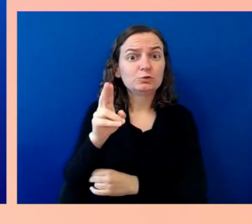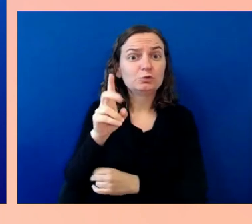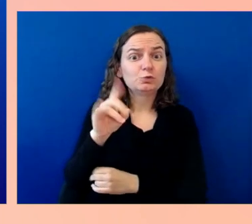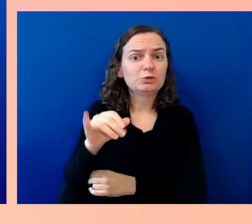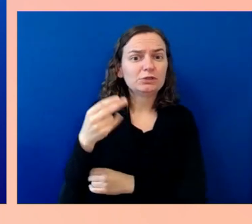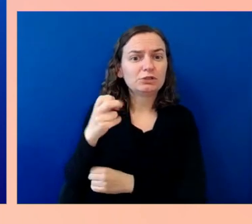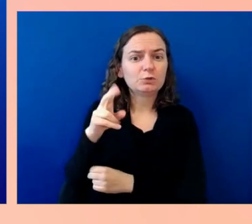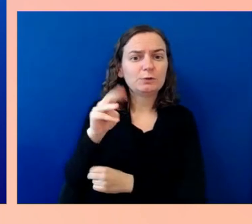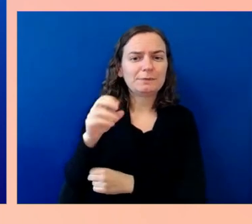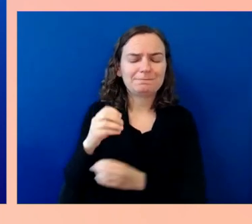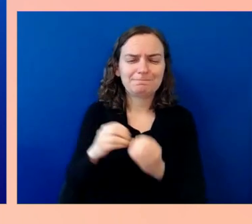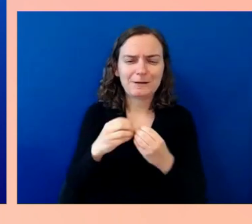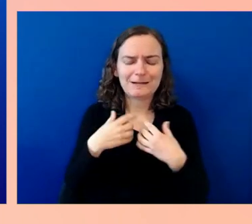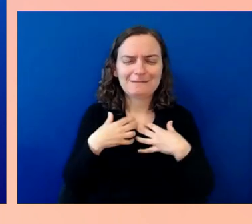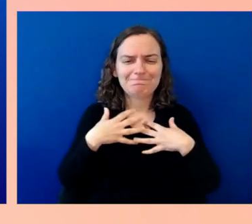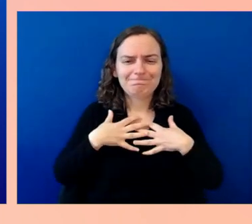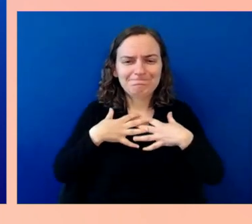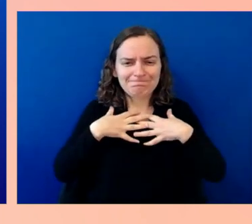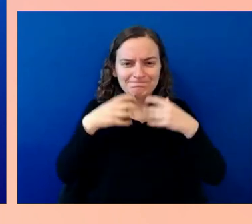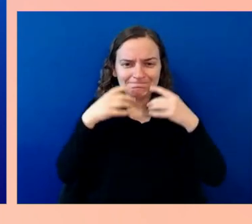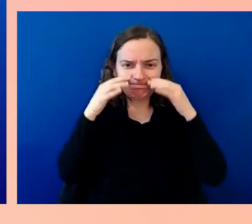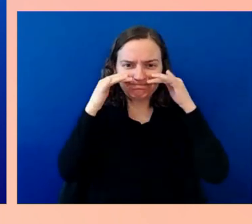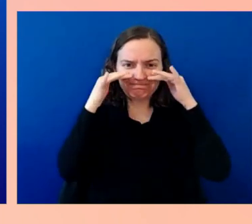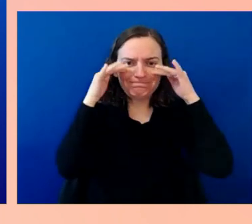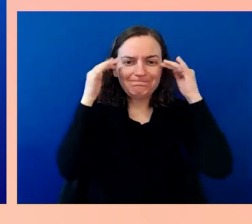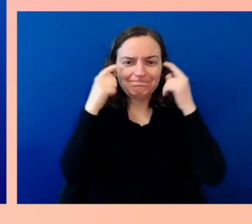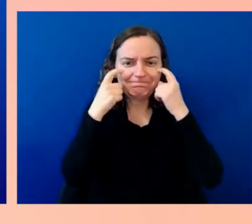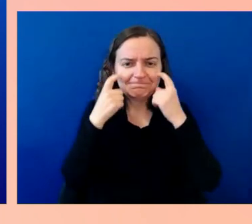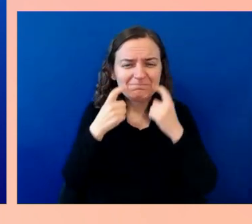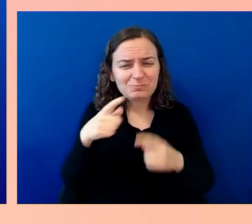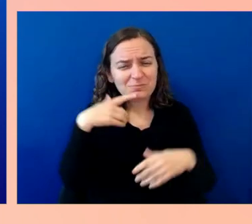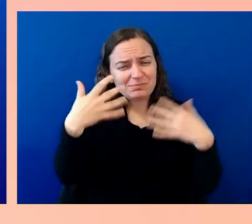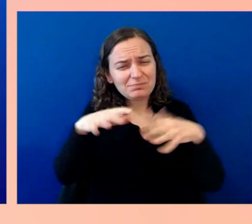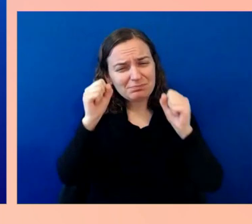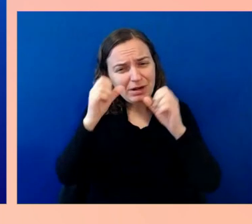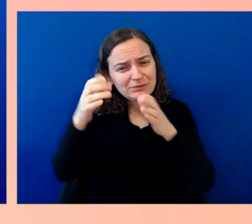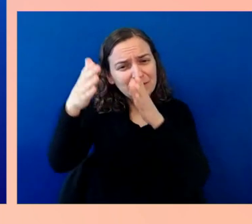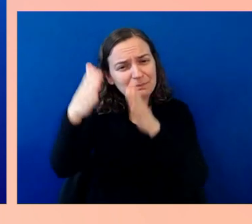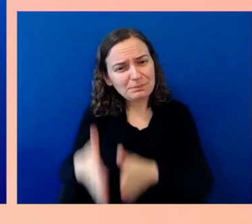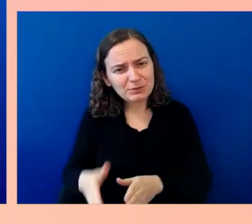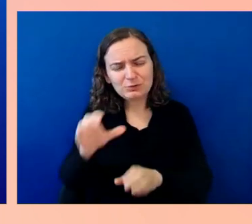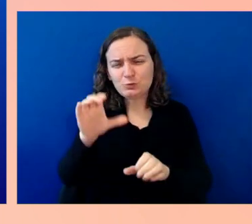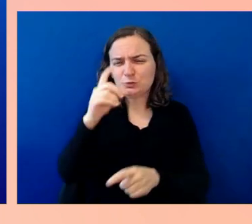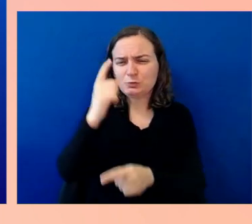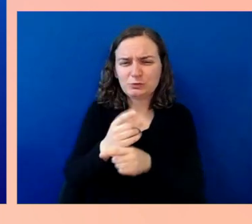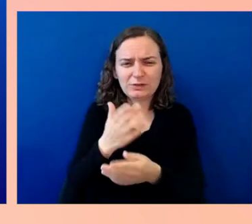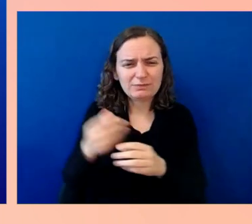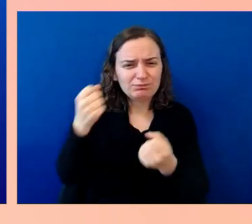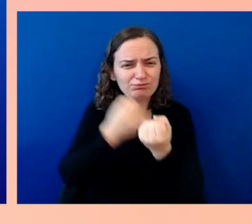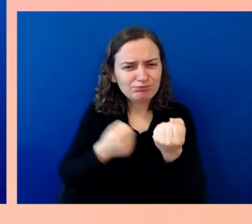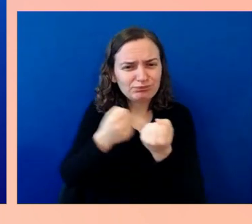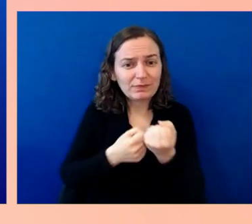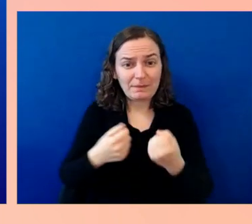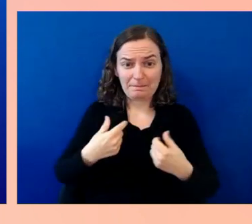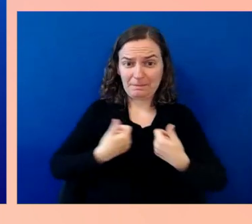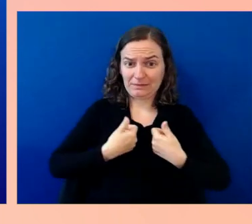to fight for disability rights like she did. As a vocal #ADHD developer, it's making me think about what *I*,"